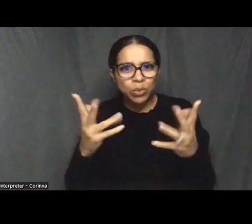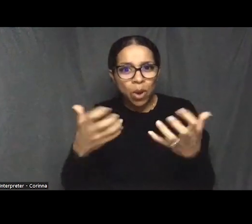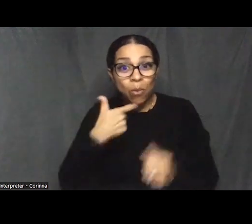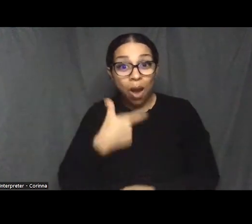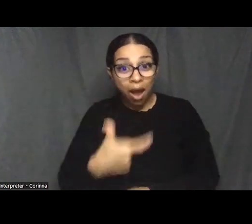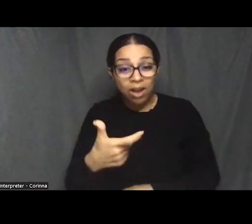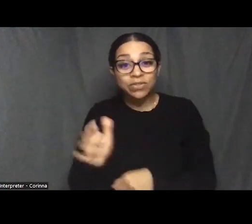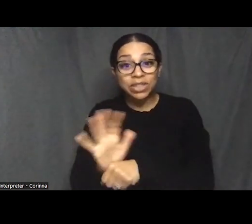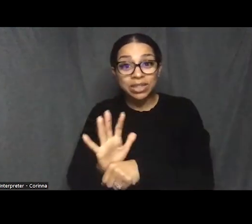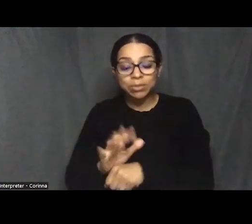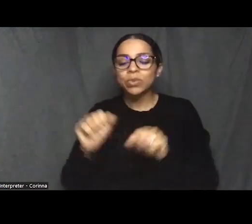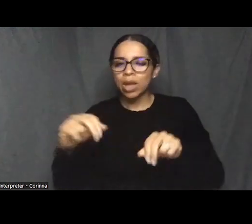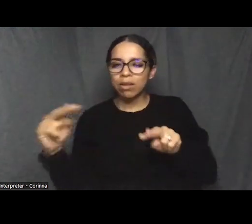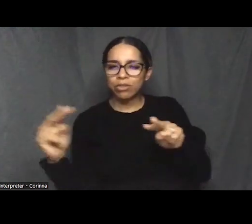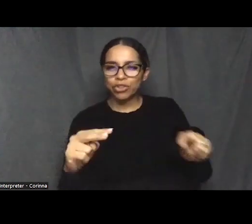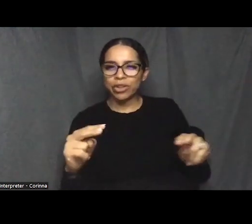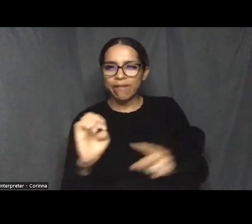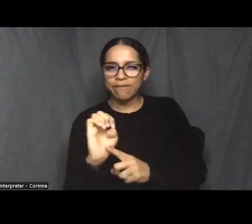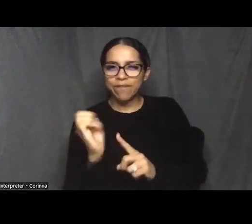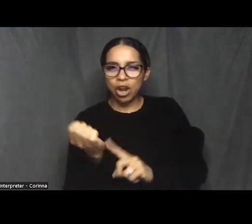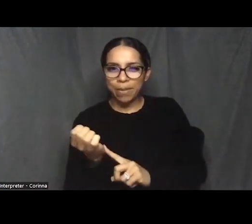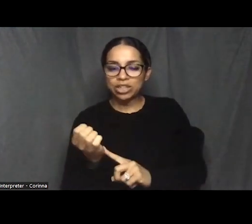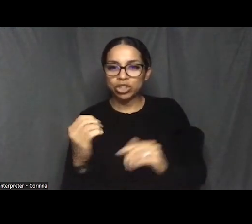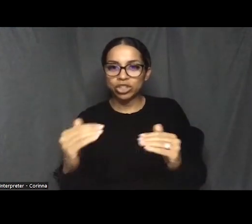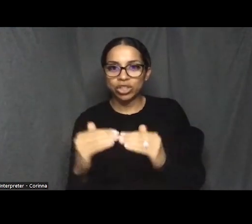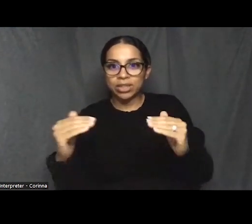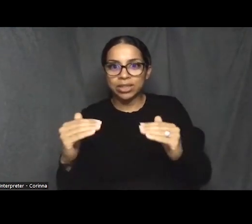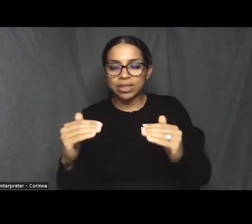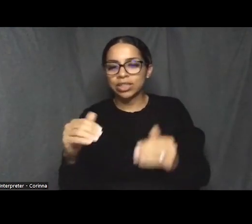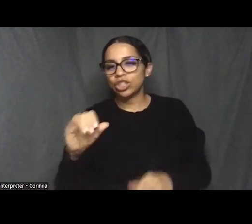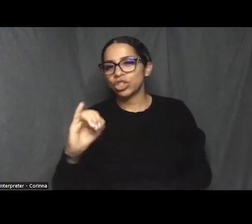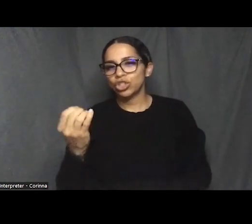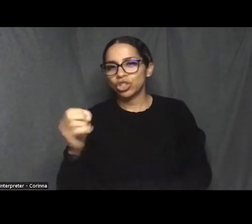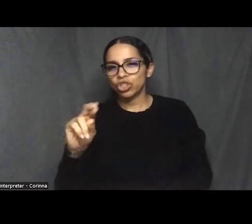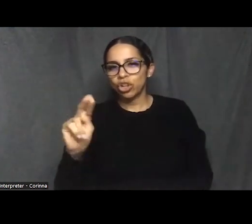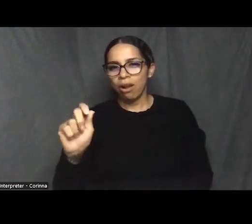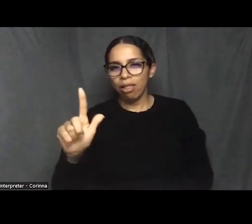the Environmental Justice Journalism Institute that website addresses.